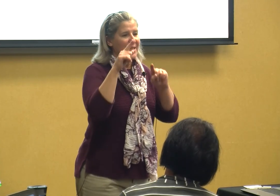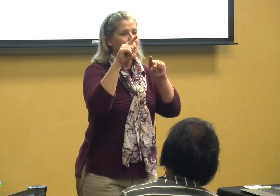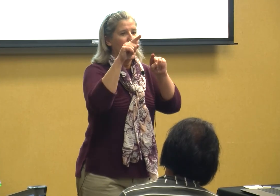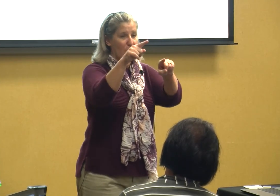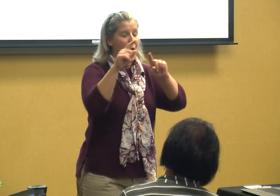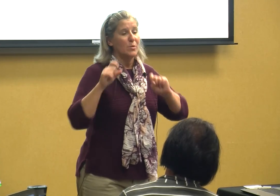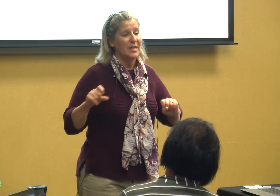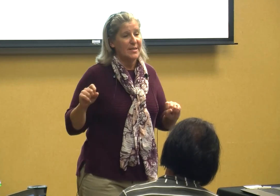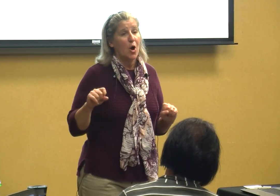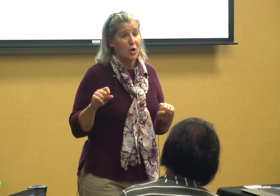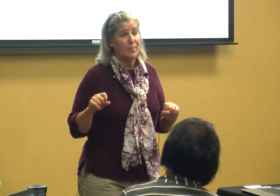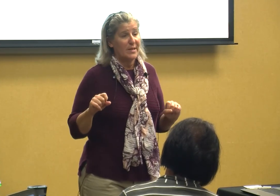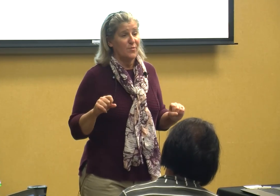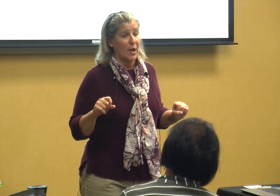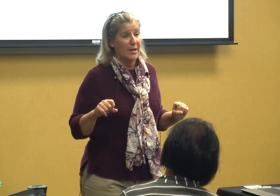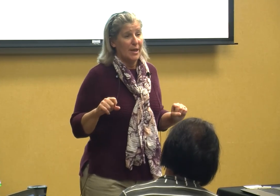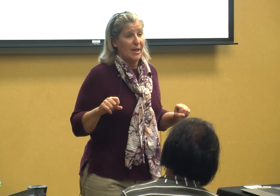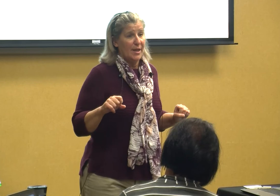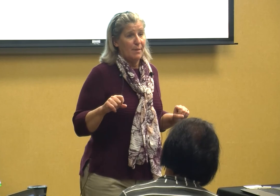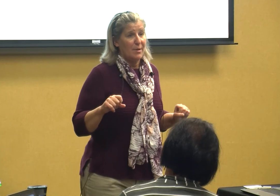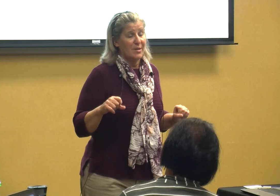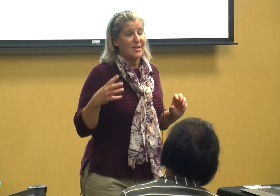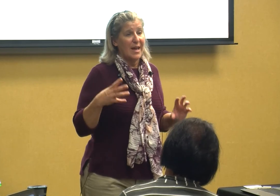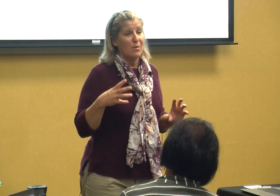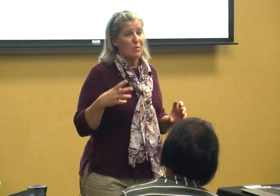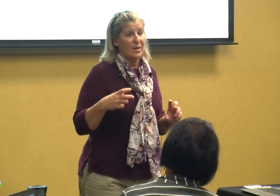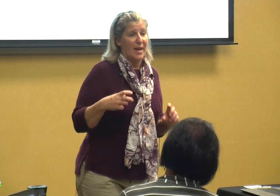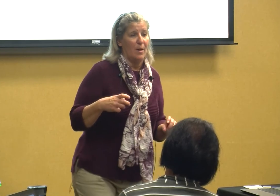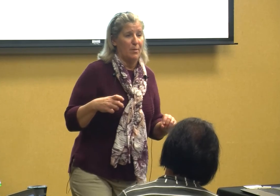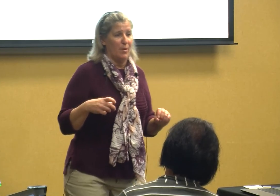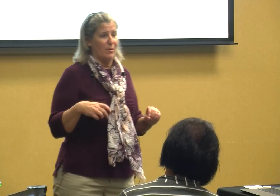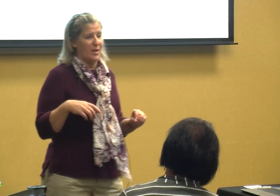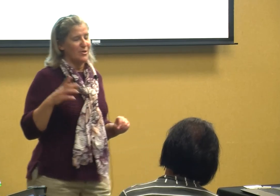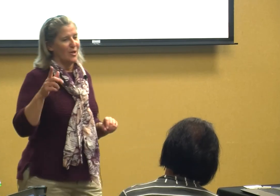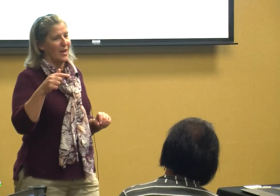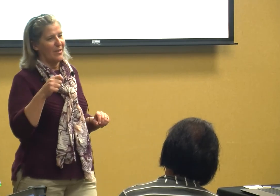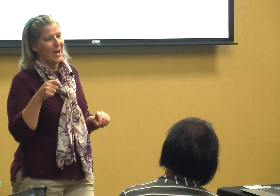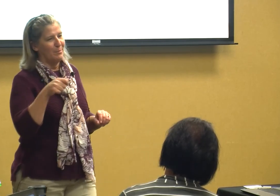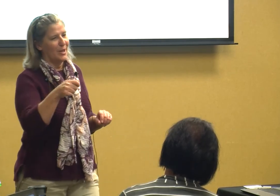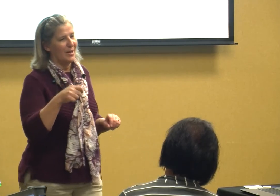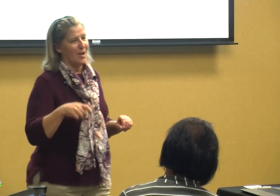where OTS are your best friend because they can really help you don't you love how I plug y'all